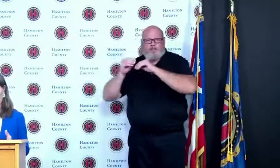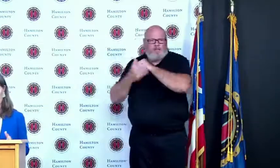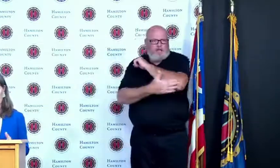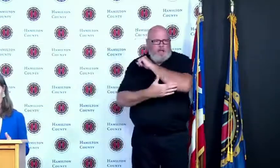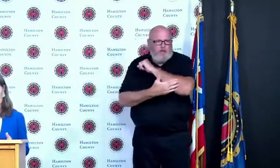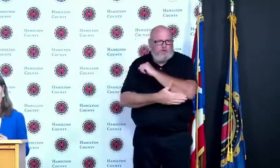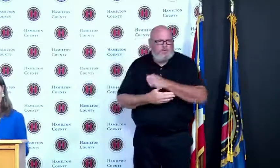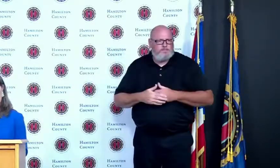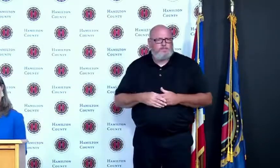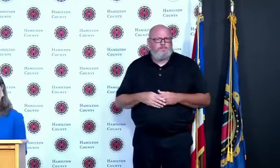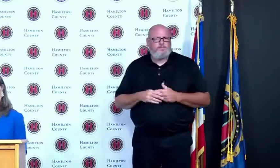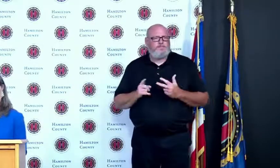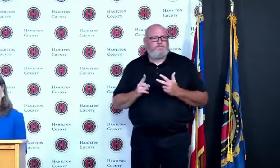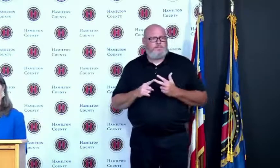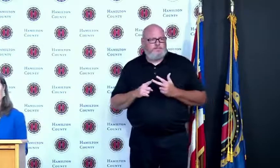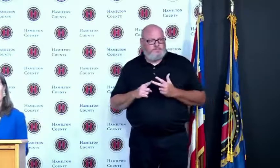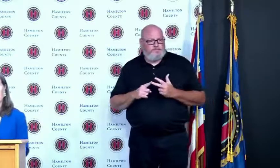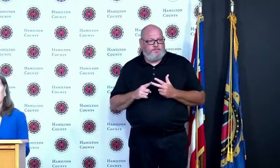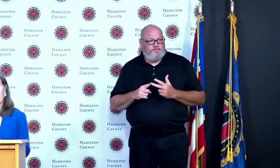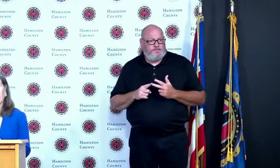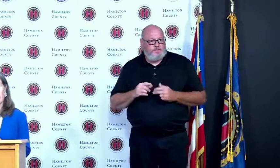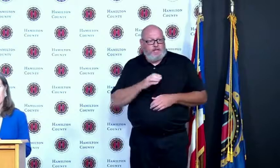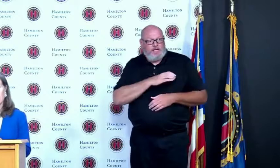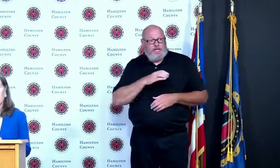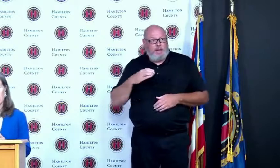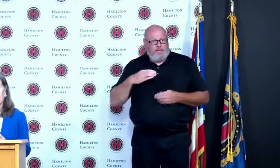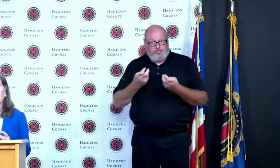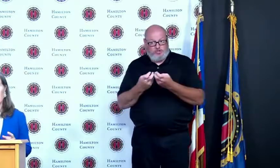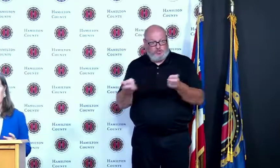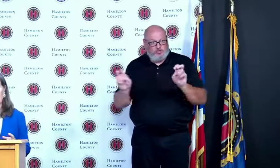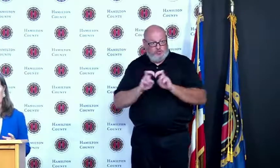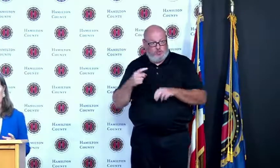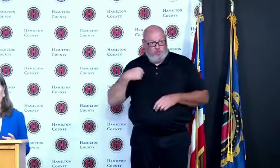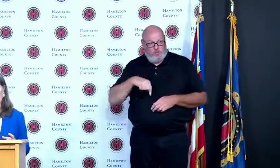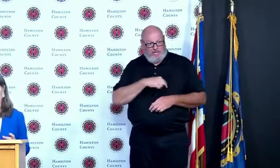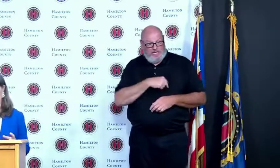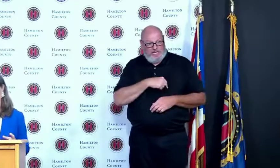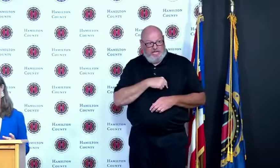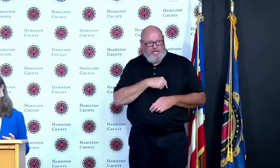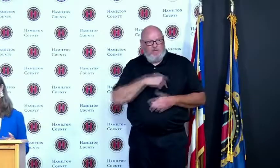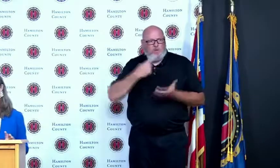both at the staff meetings and at the Thursday meetings so there are still opportunities to